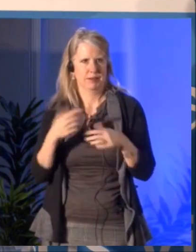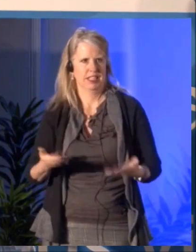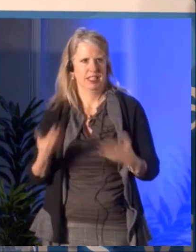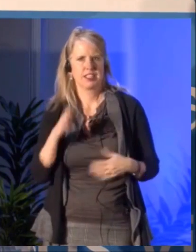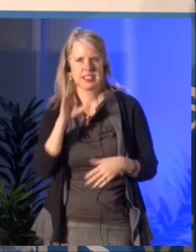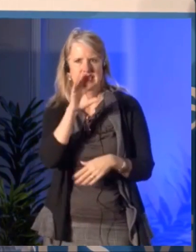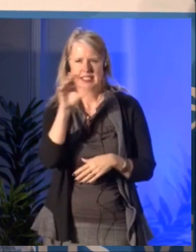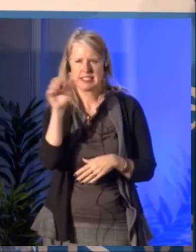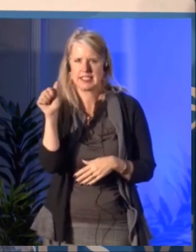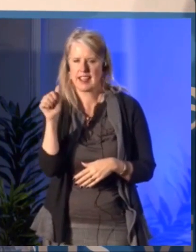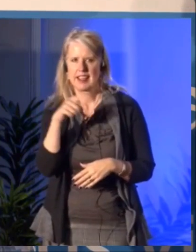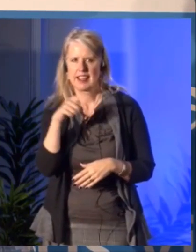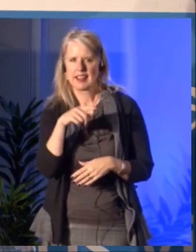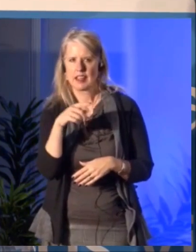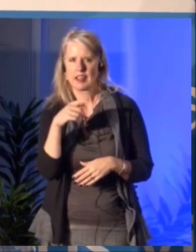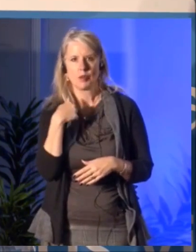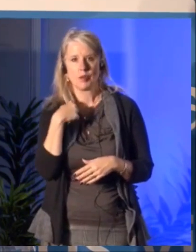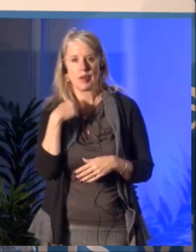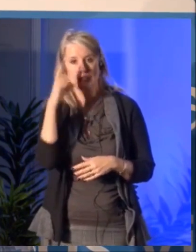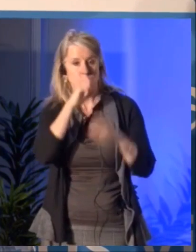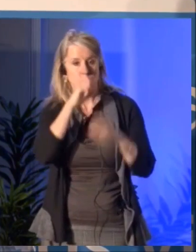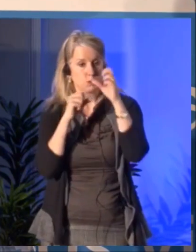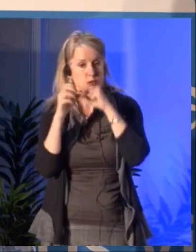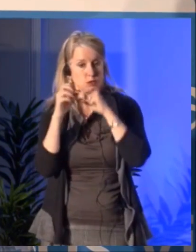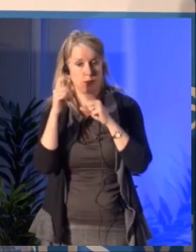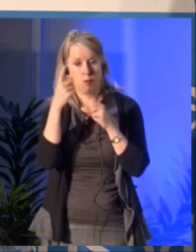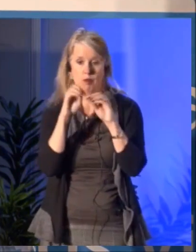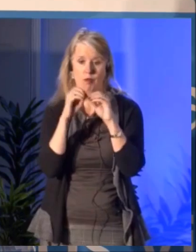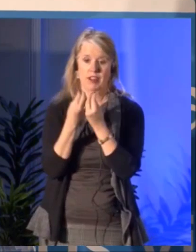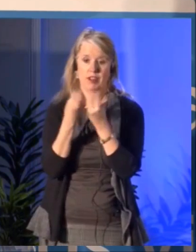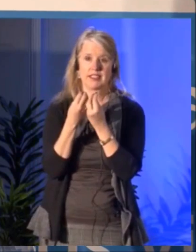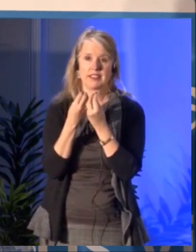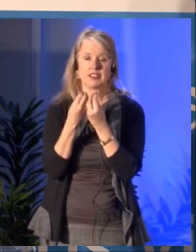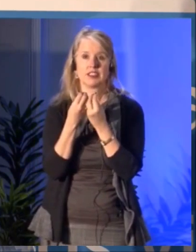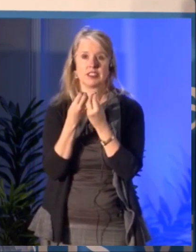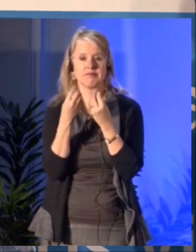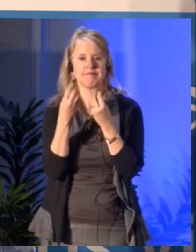the transition is something we will want to follow to make sure